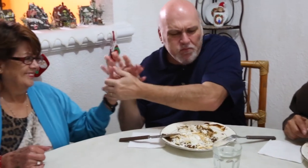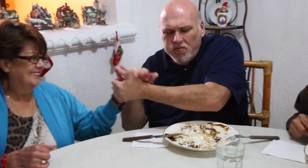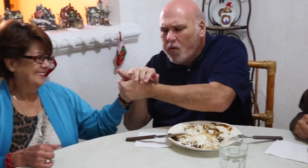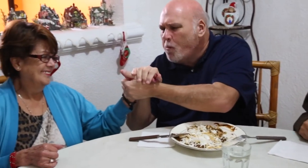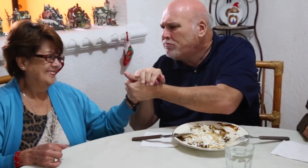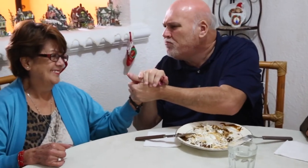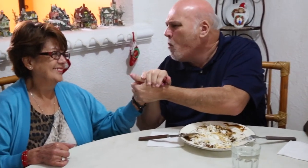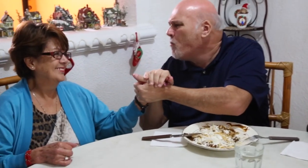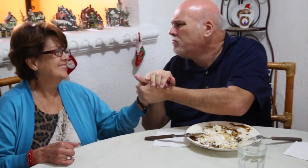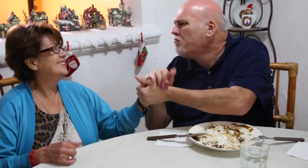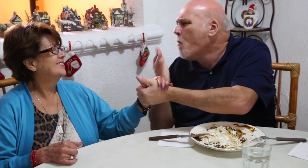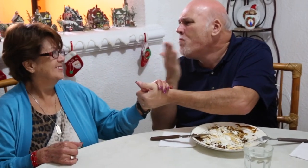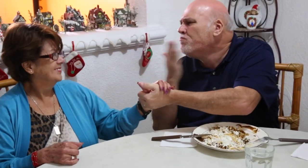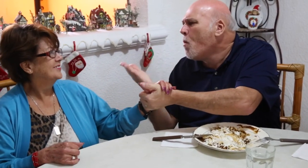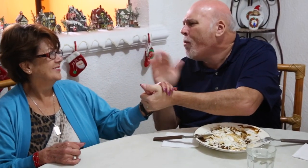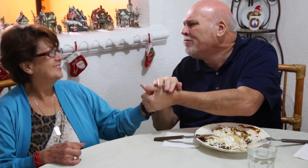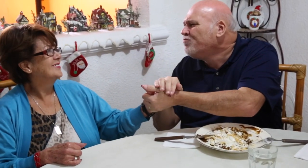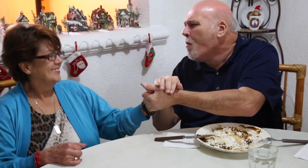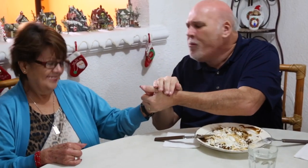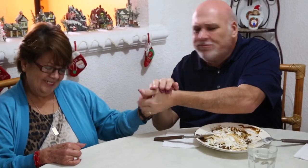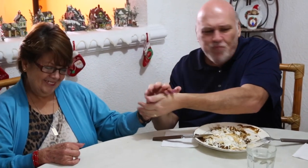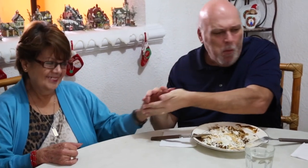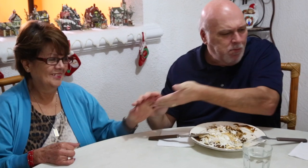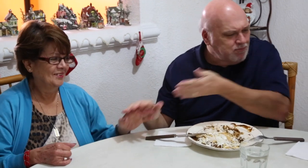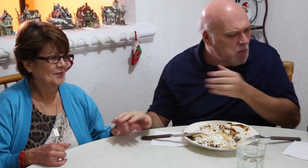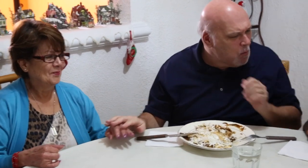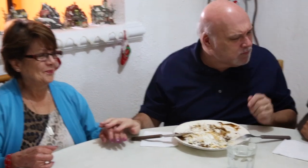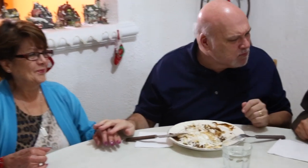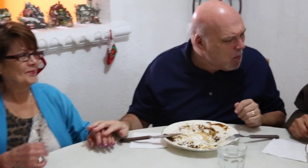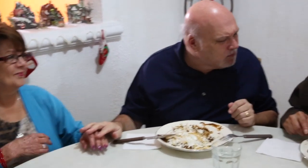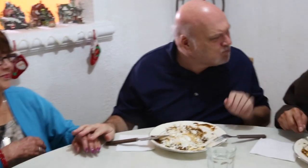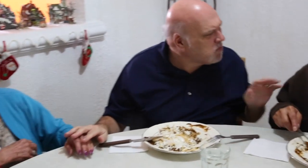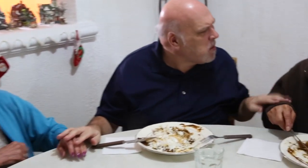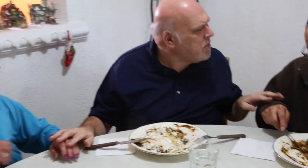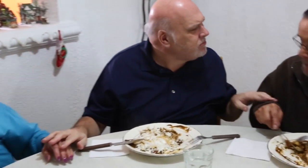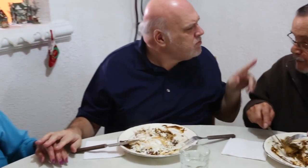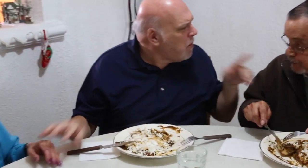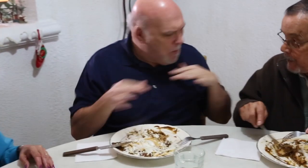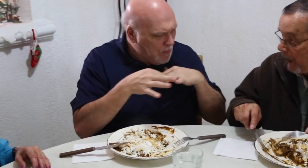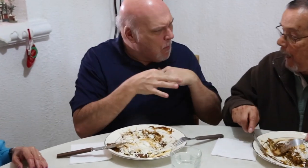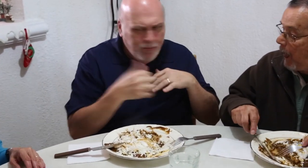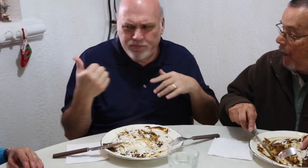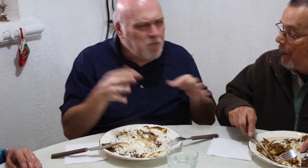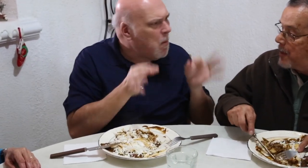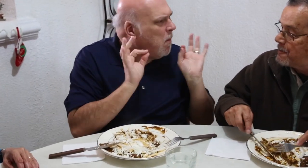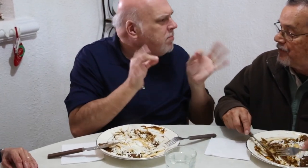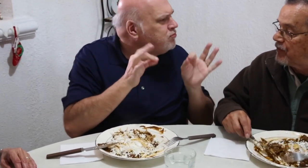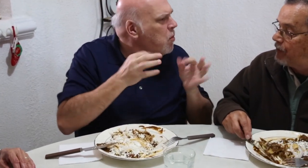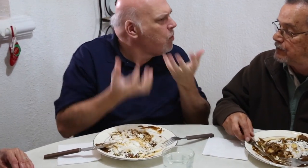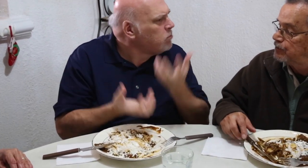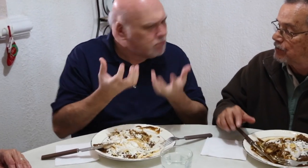[Anselmo]: Thank you! Your wife is a great cook!